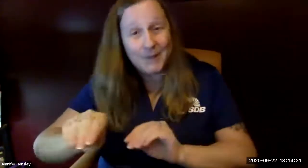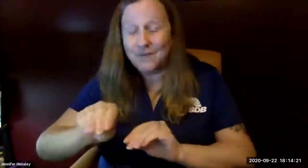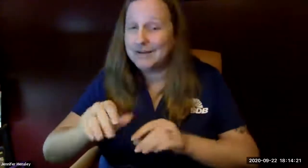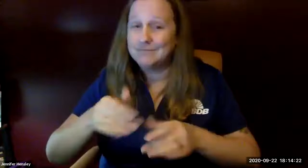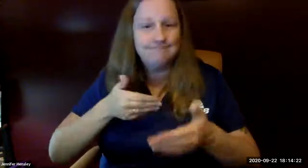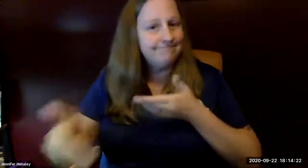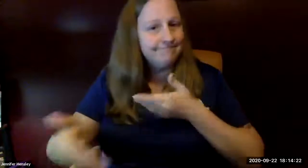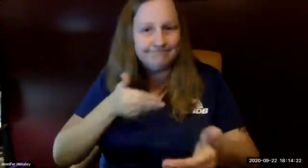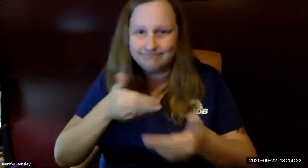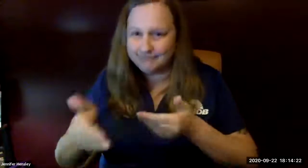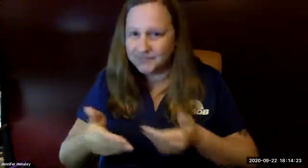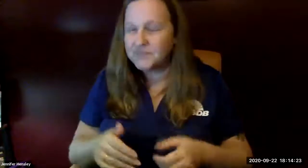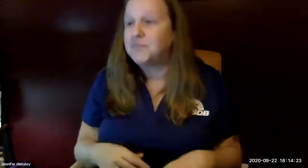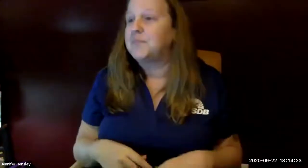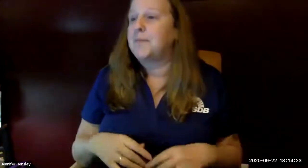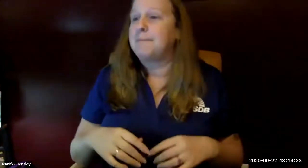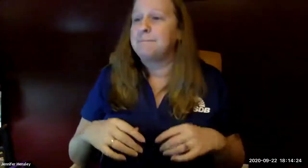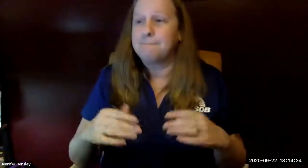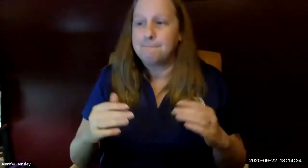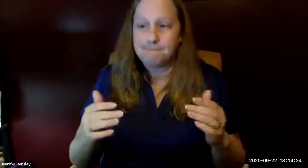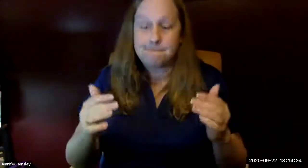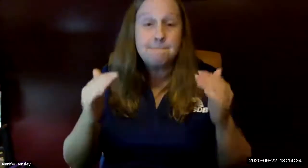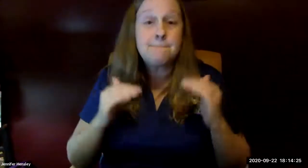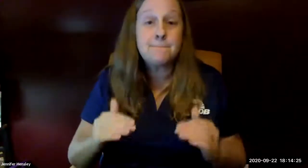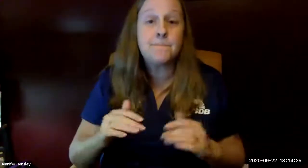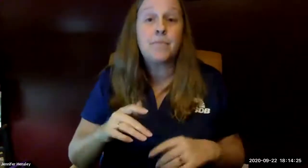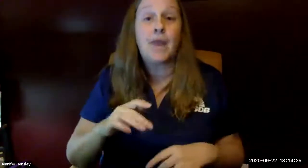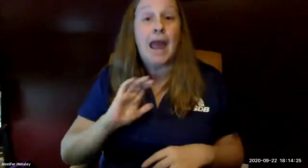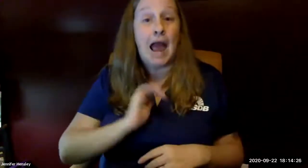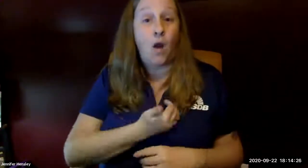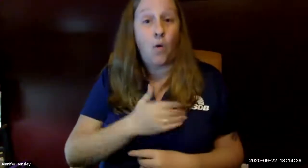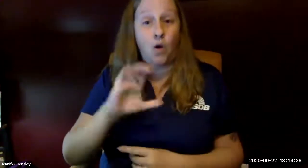during the pandemic so we're still working